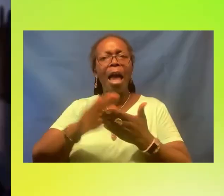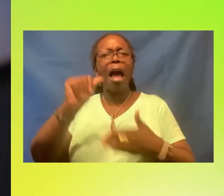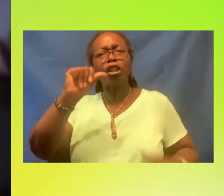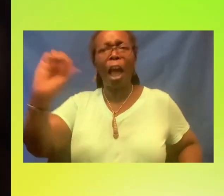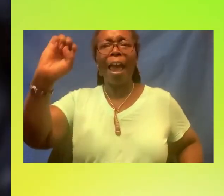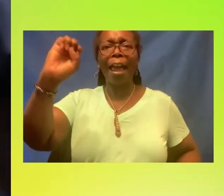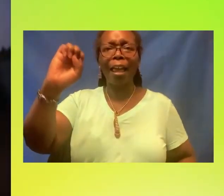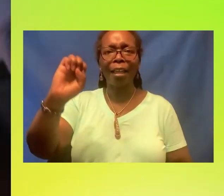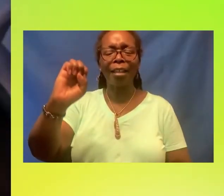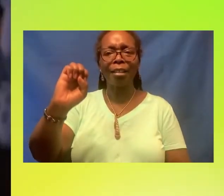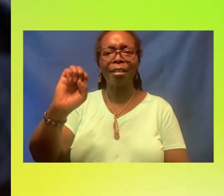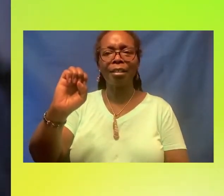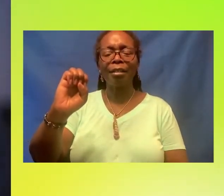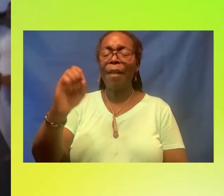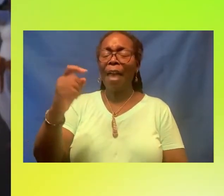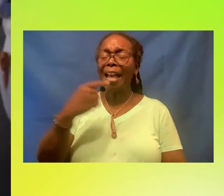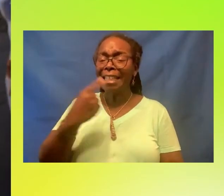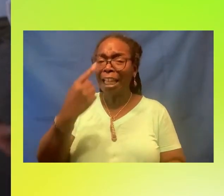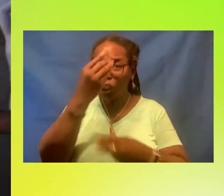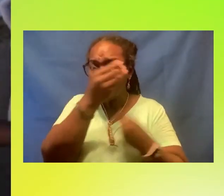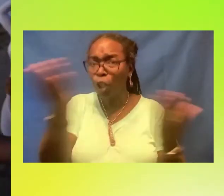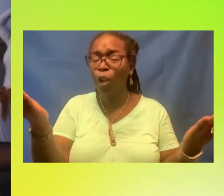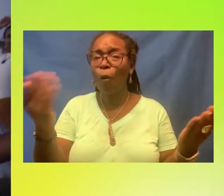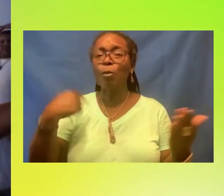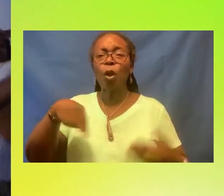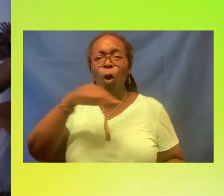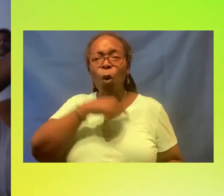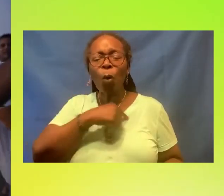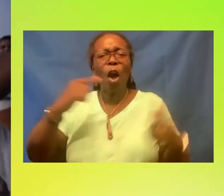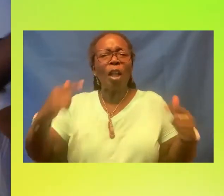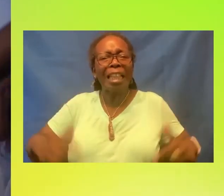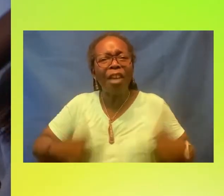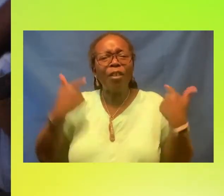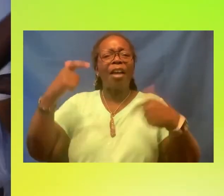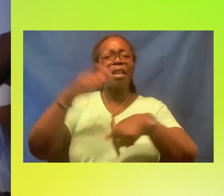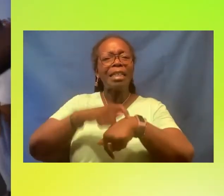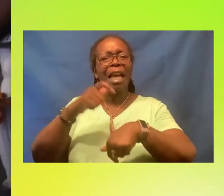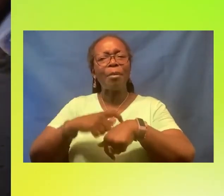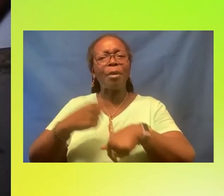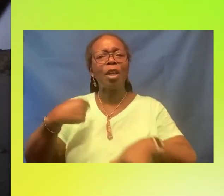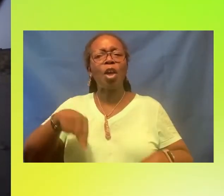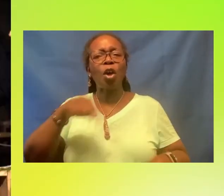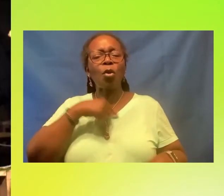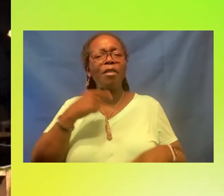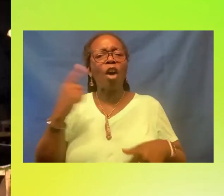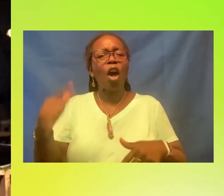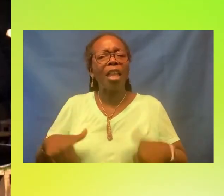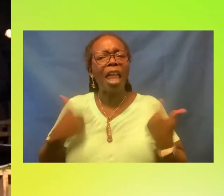I say to you, that we are living in the times that we have spent our lives fighting for. Ashe.